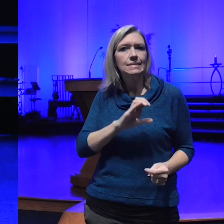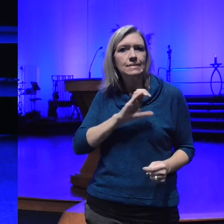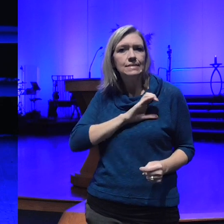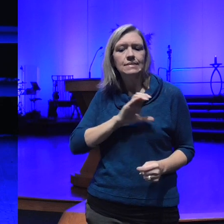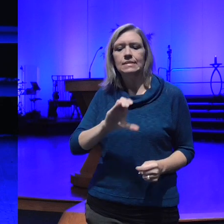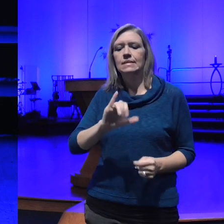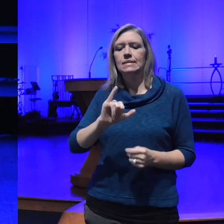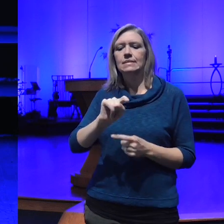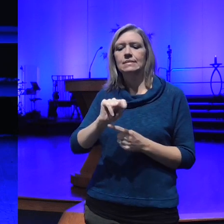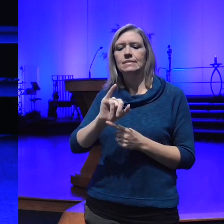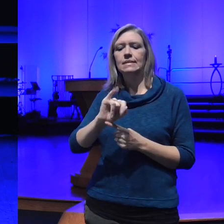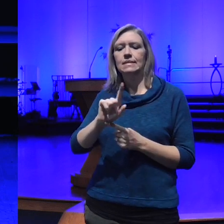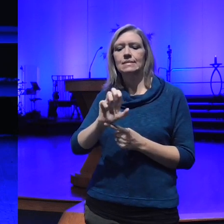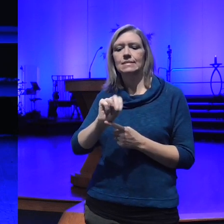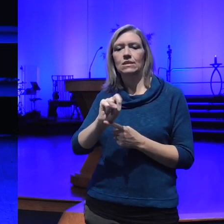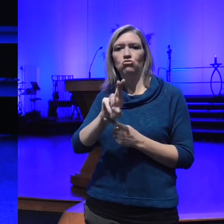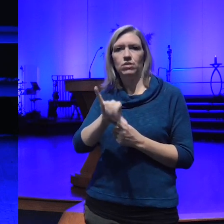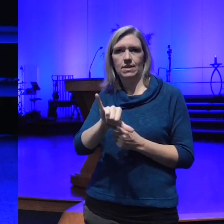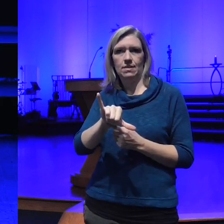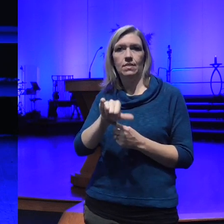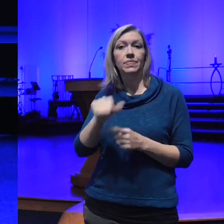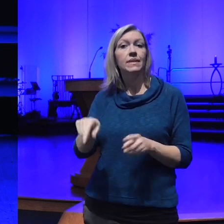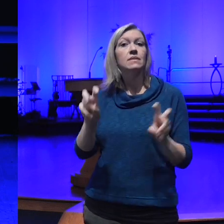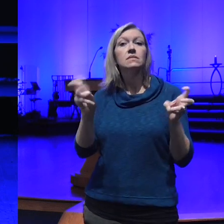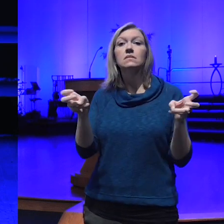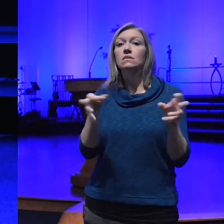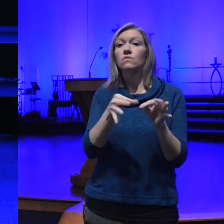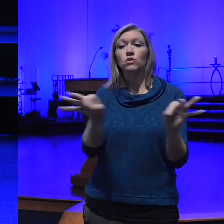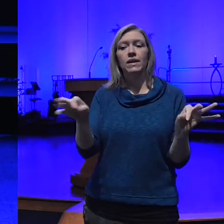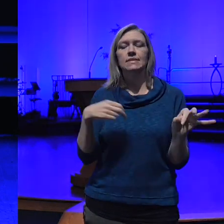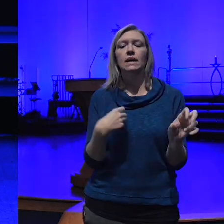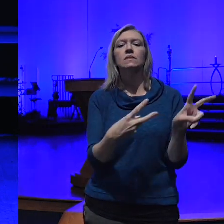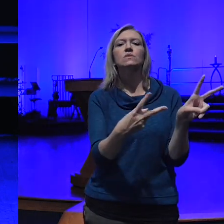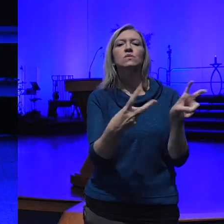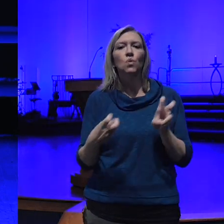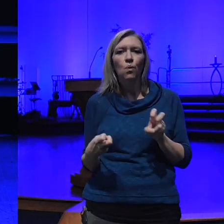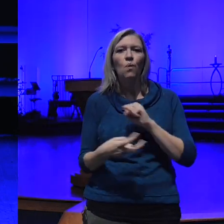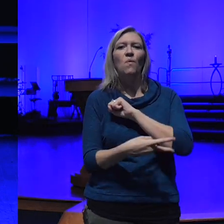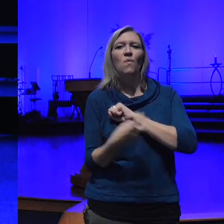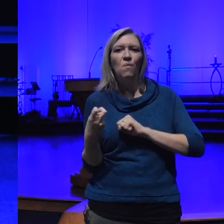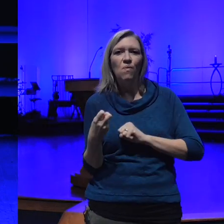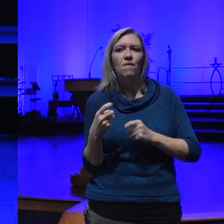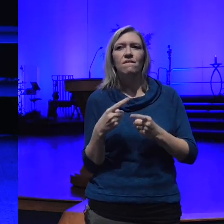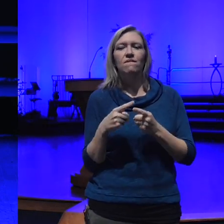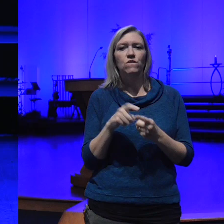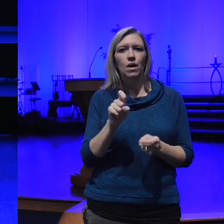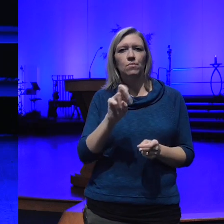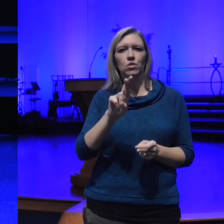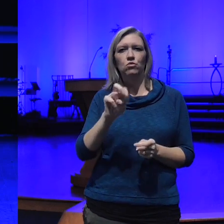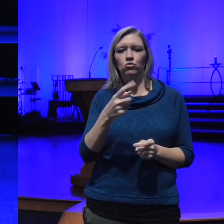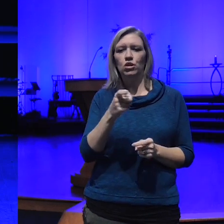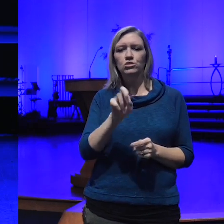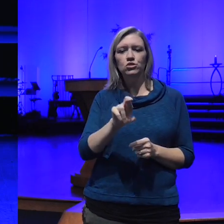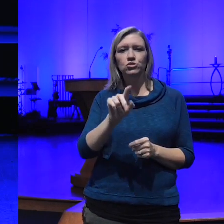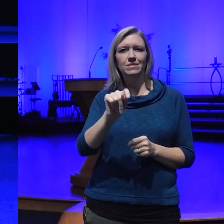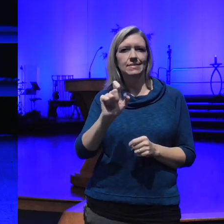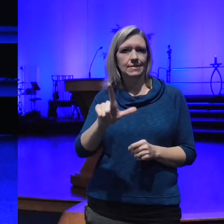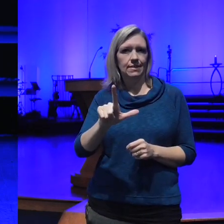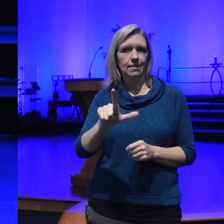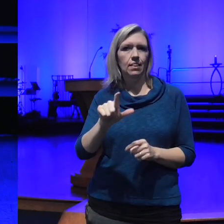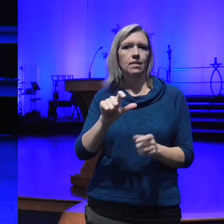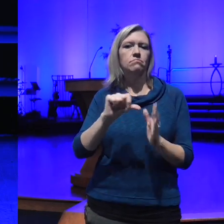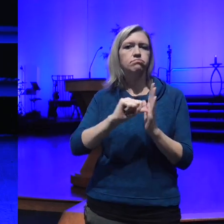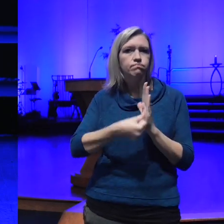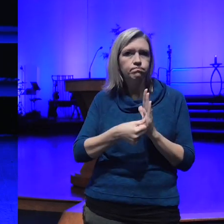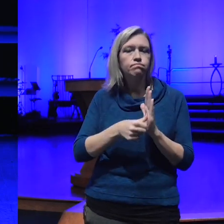out and out sto from Dr Roger teal he he would talk about this a lot and during his ministry here